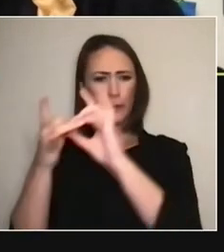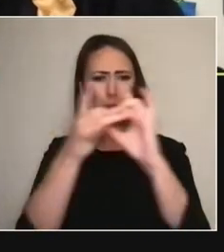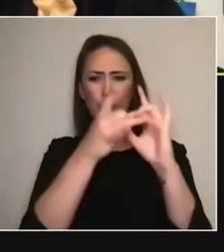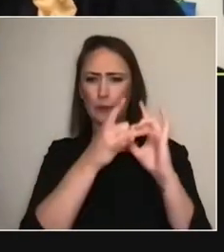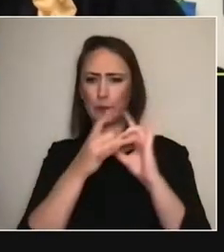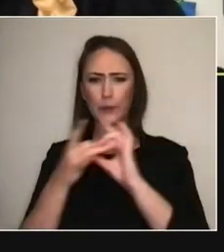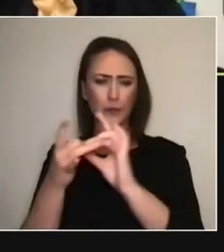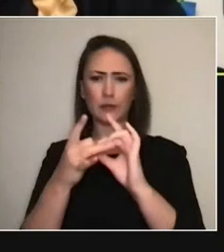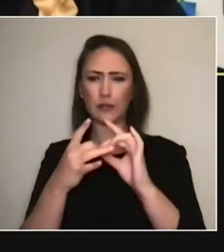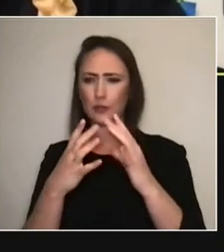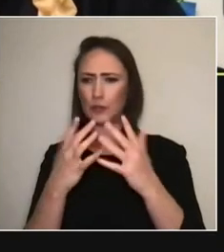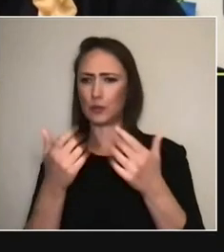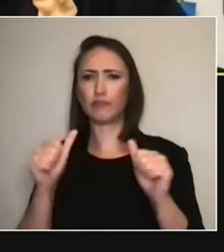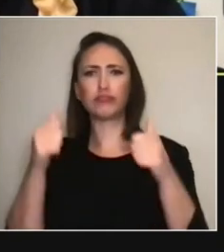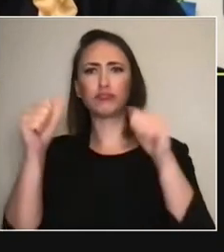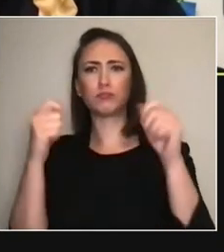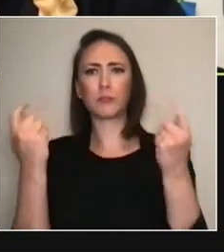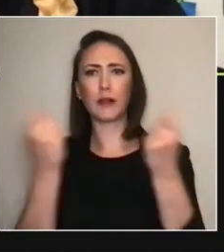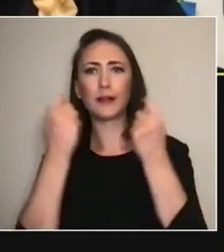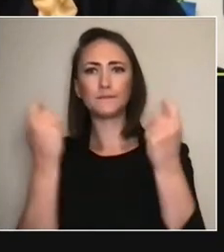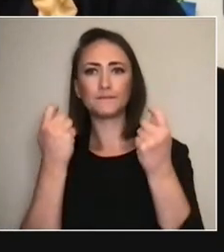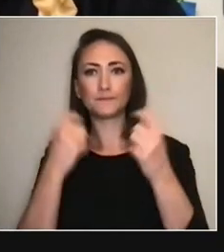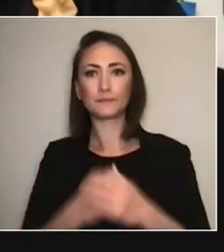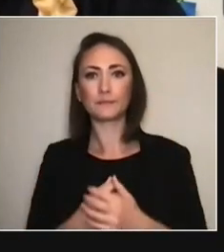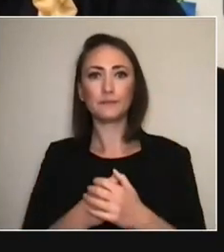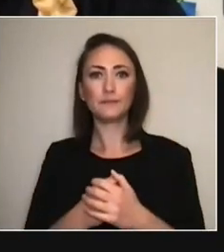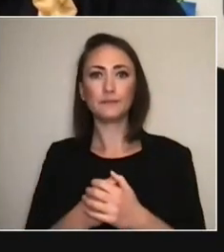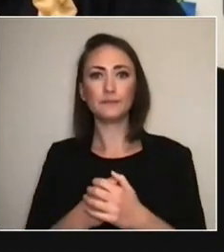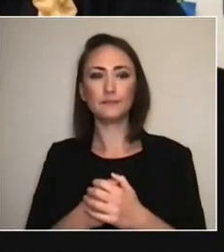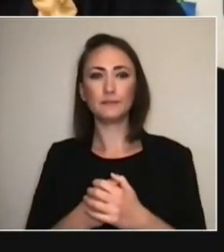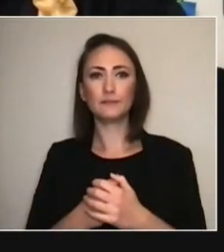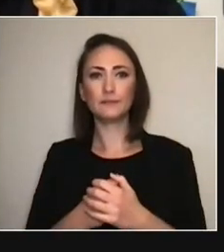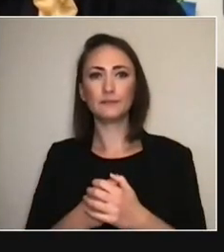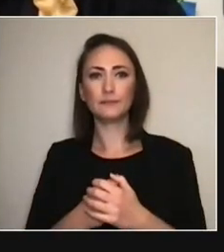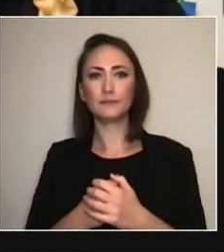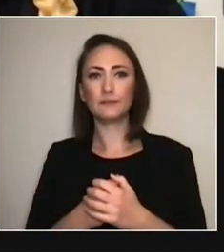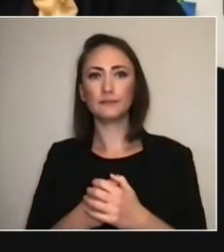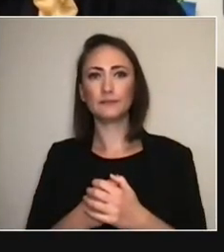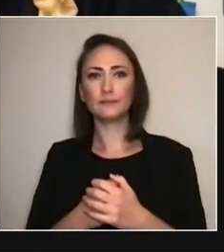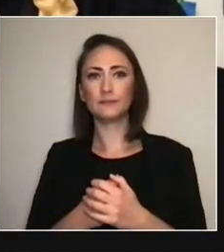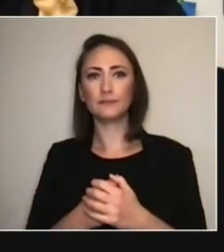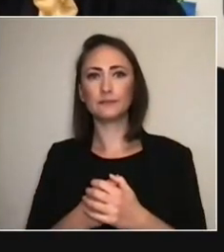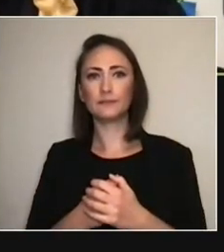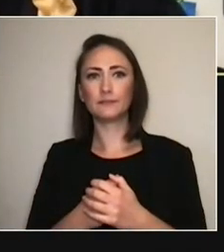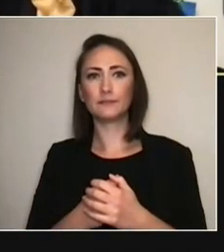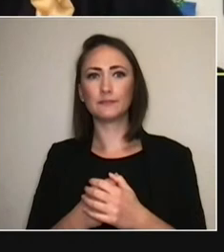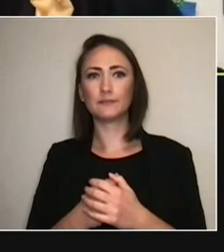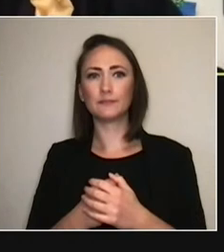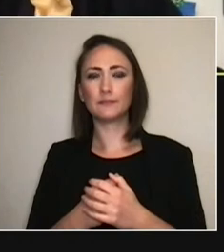I'm betting someone will say at some point, 'God, it would be easier just to put them all on a plane, 'wouldn't it?' - Yeah.